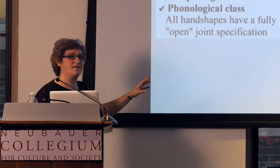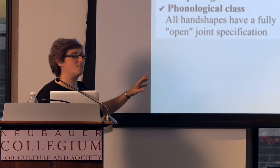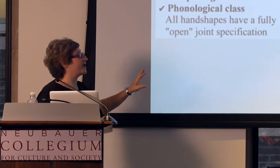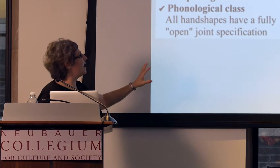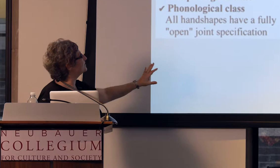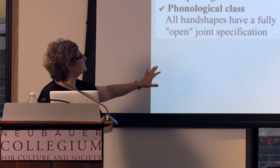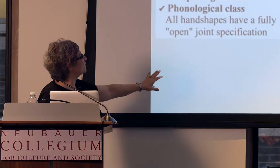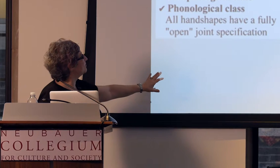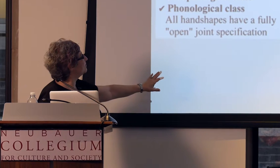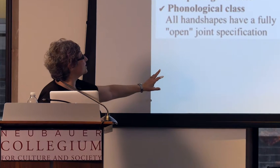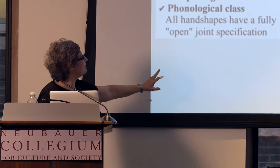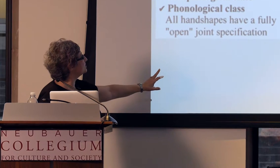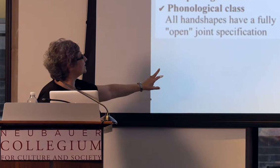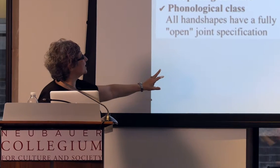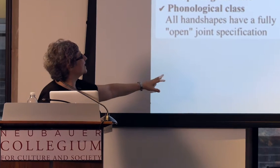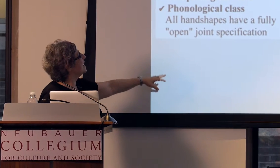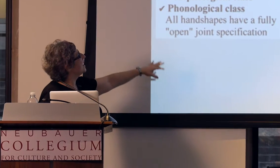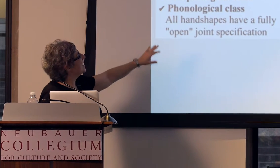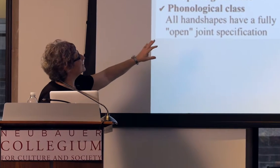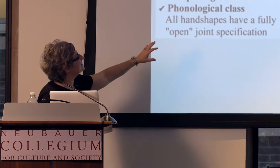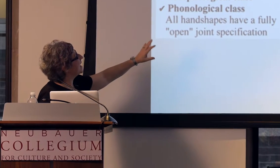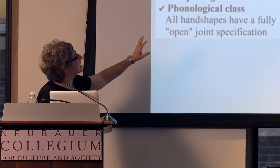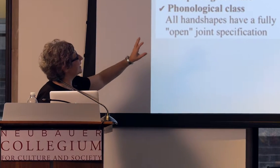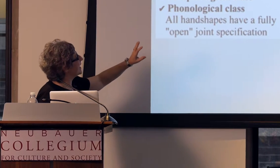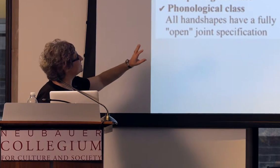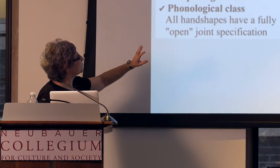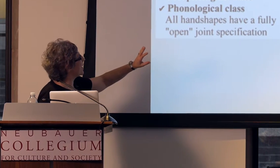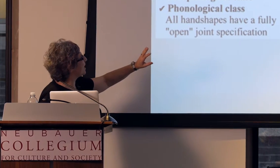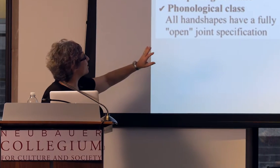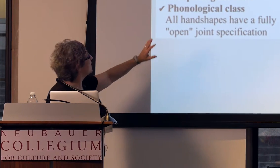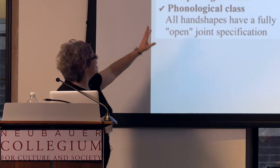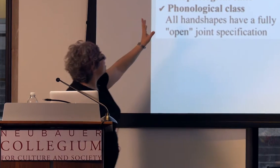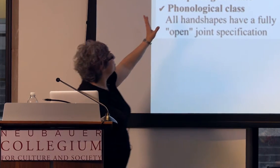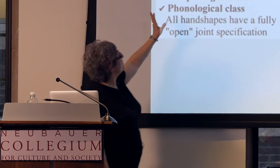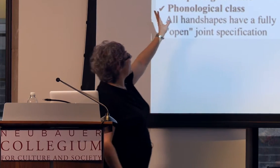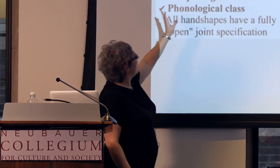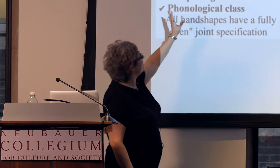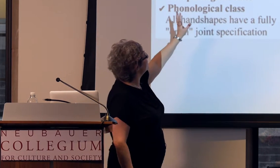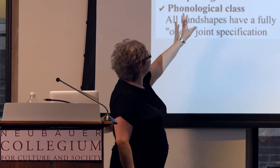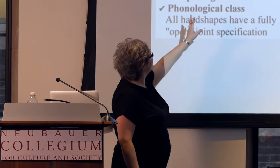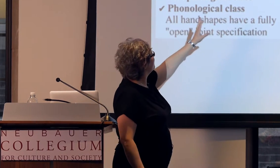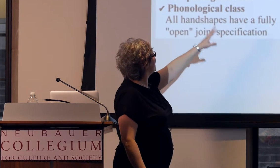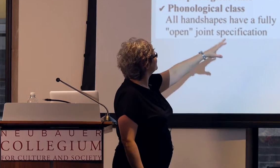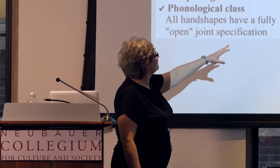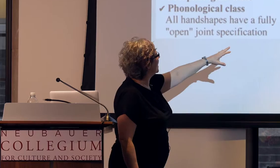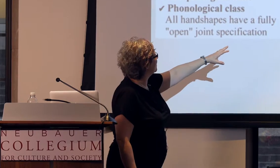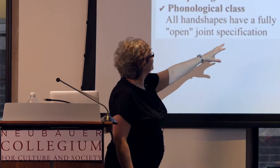of what counts as morphophonology, is a case where you have a set of classifiers